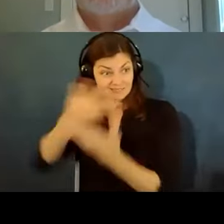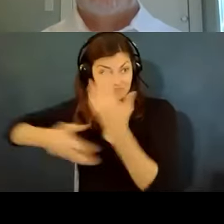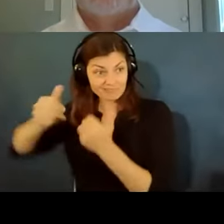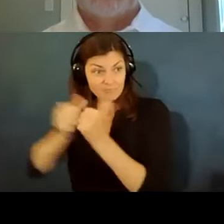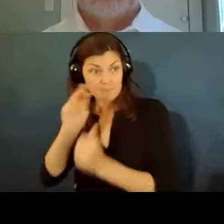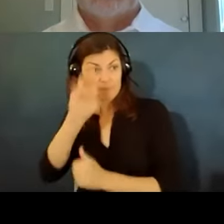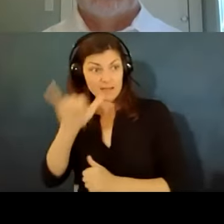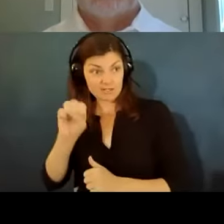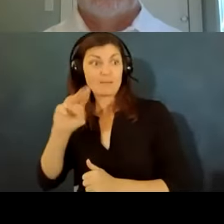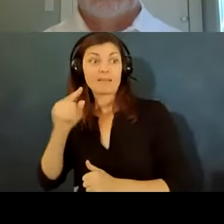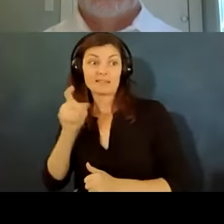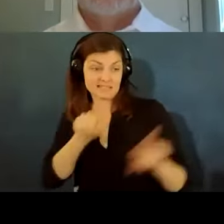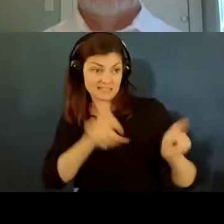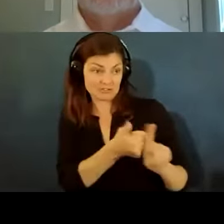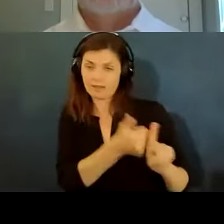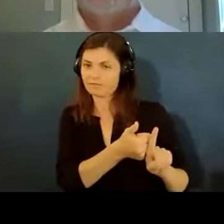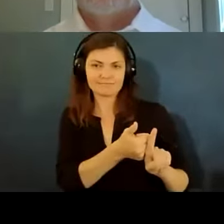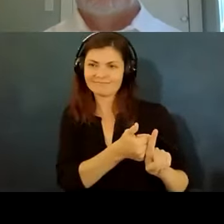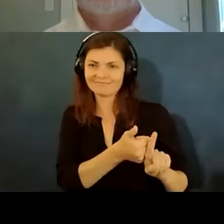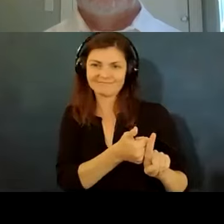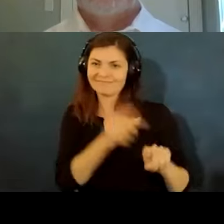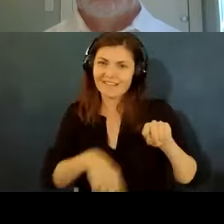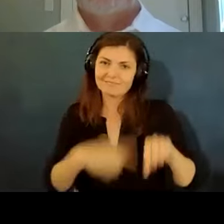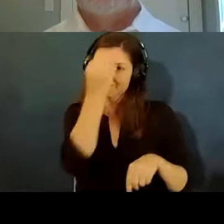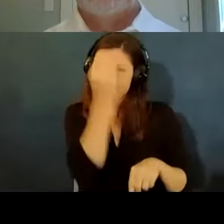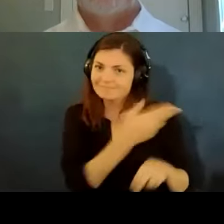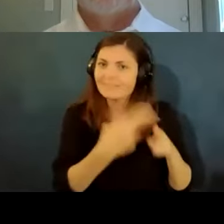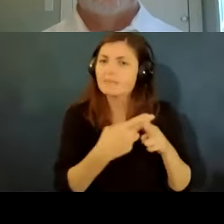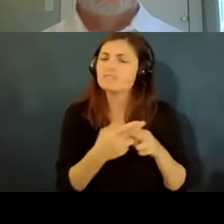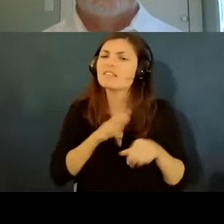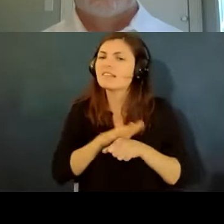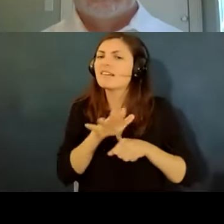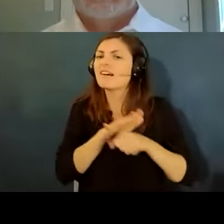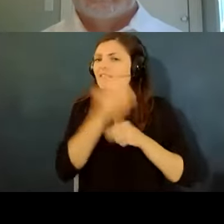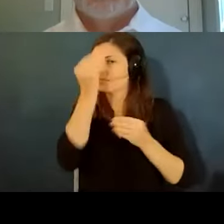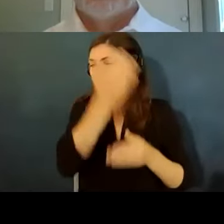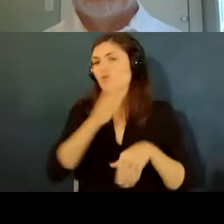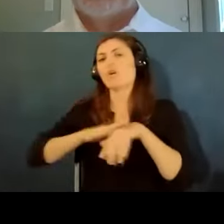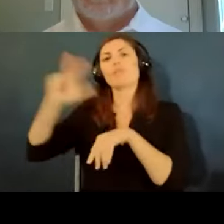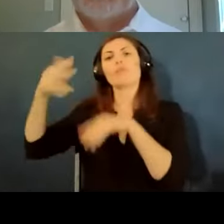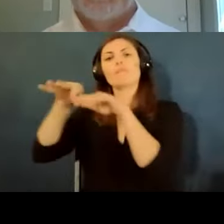you should be tested so again given information enough for the person to take appropriate steps